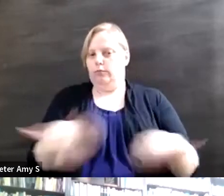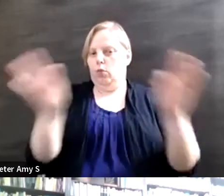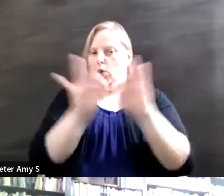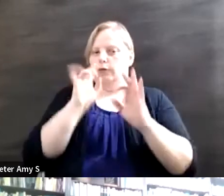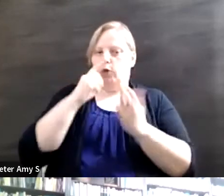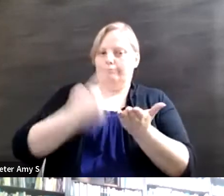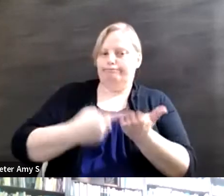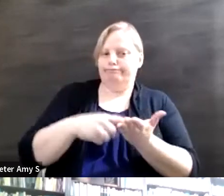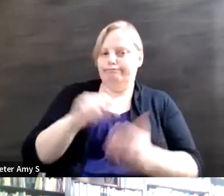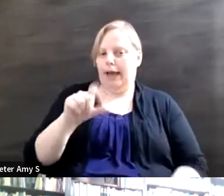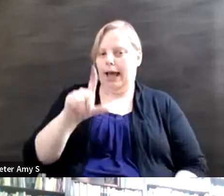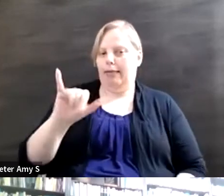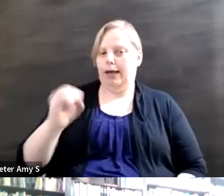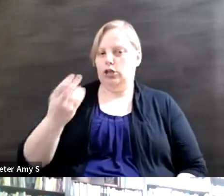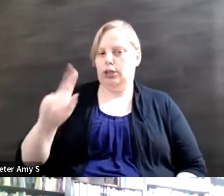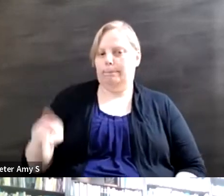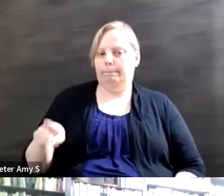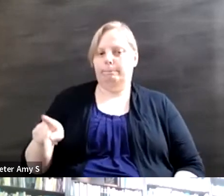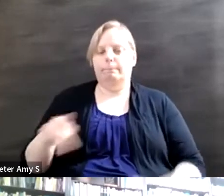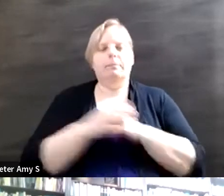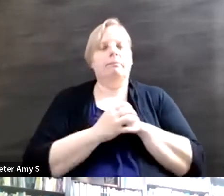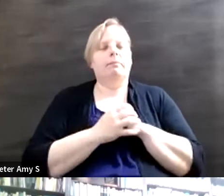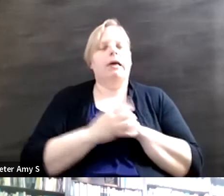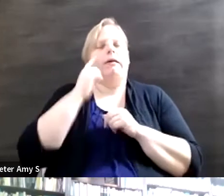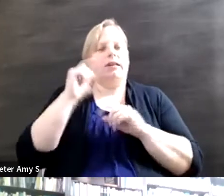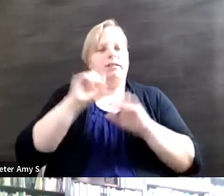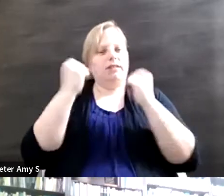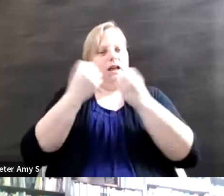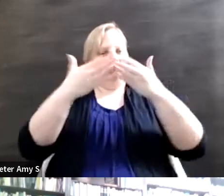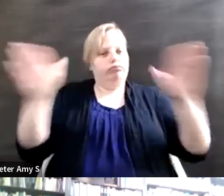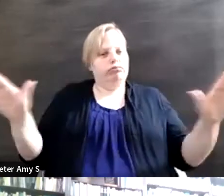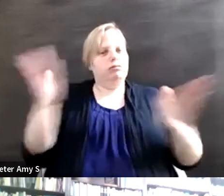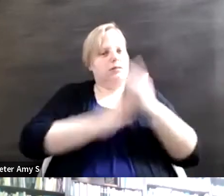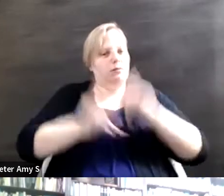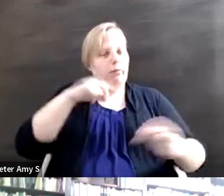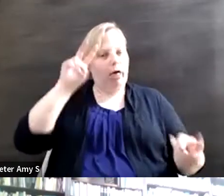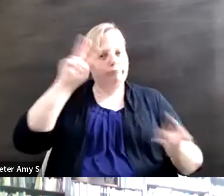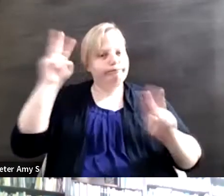is there there's a little I think in our society misunderstanding when we talk about allyship of